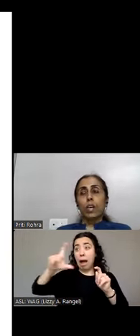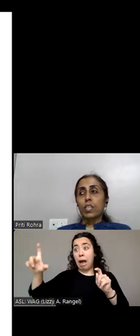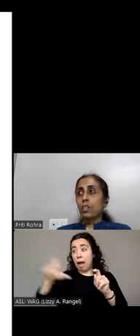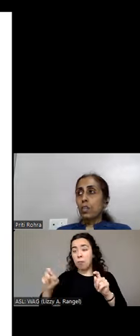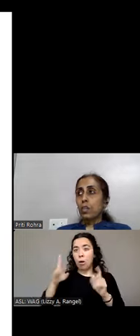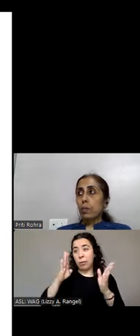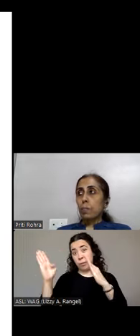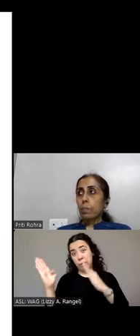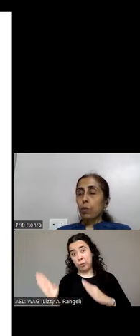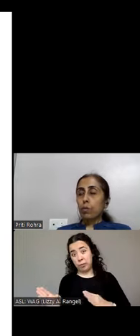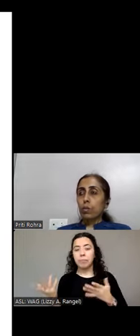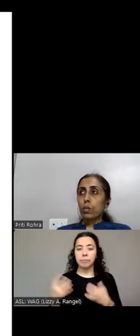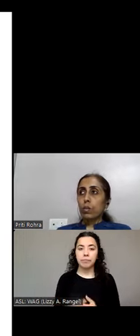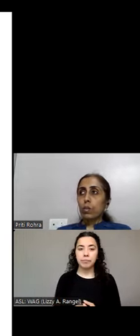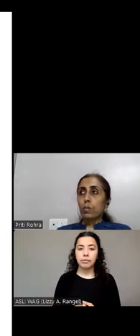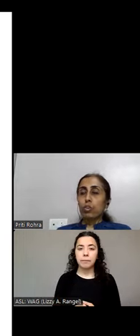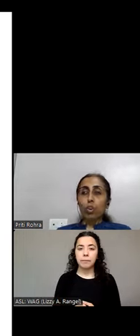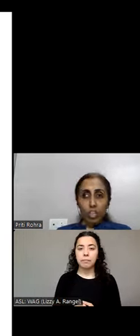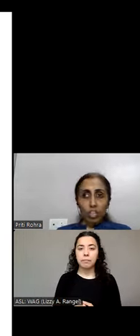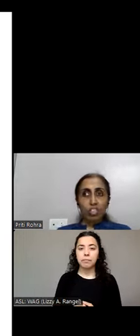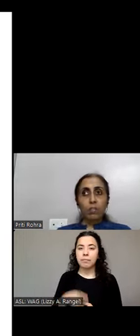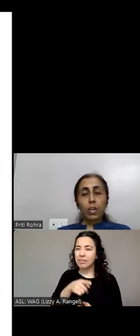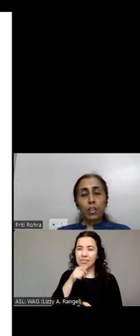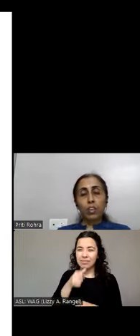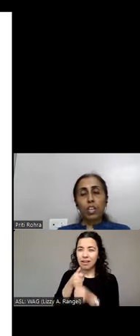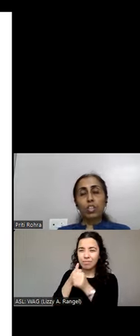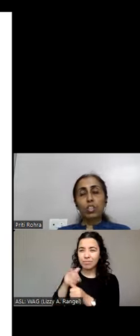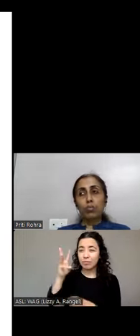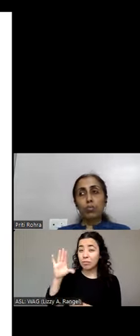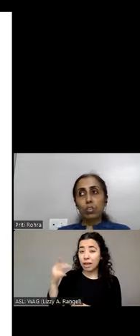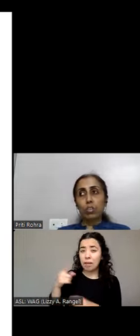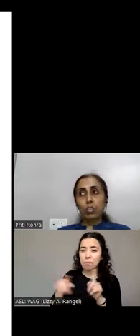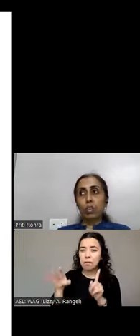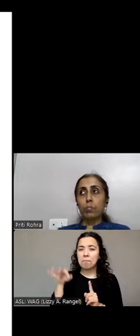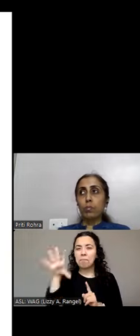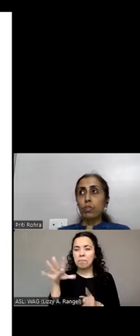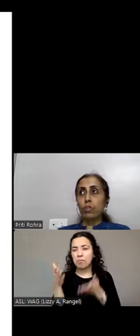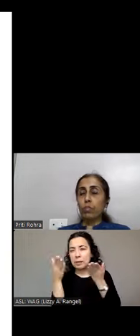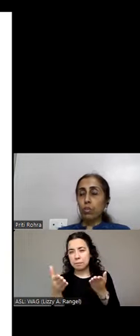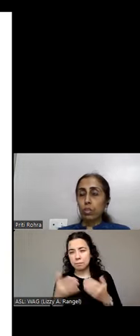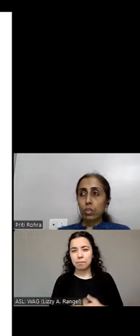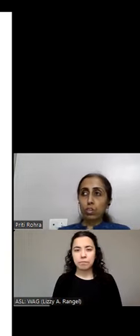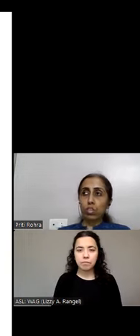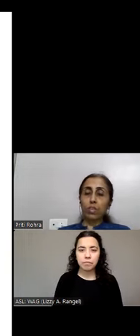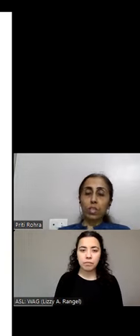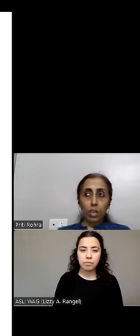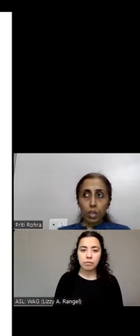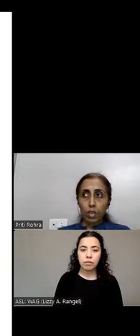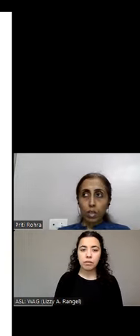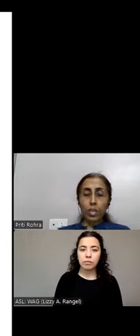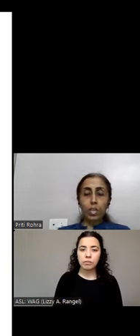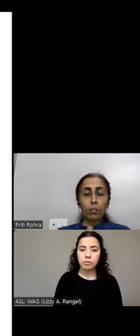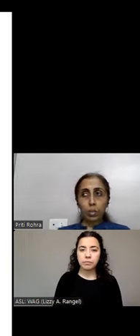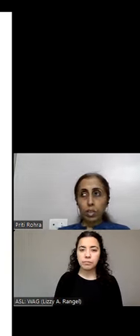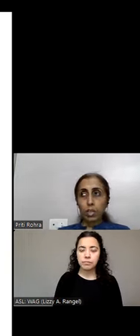As a choice, magnification users generally prefer fonts such as Verdana and Calibri.